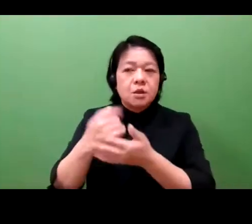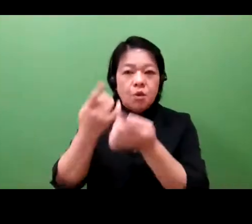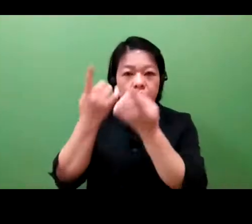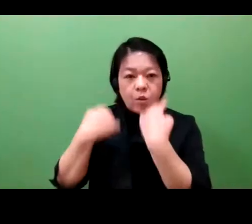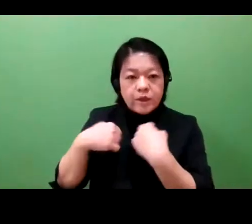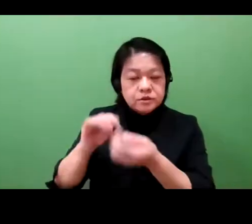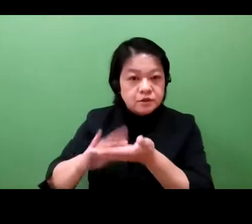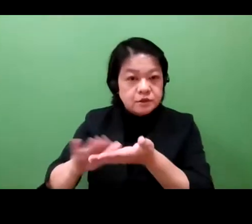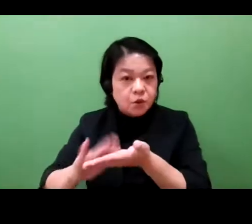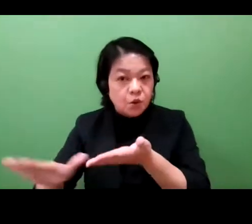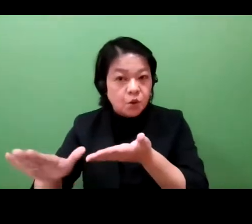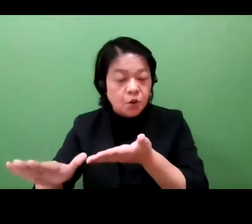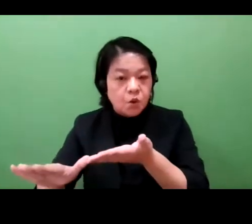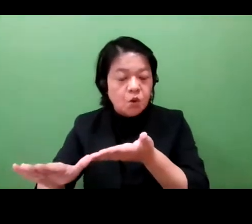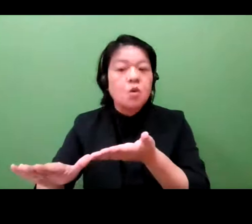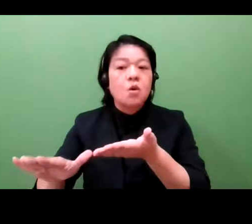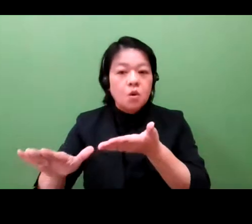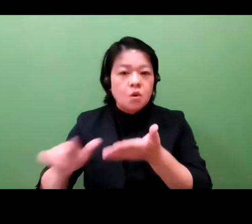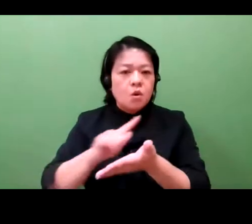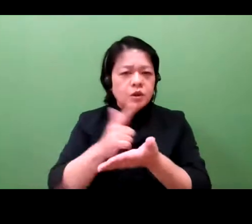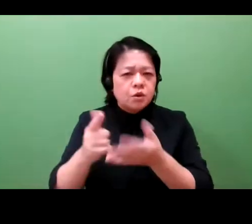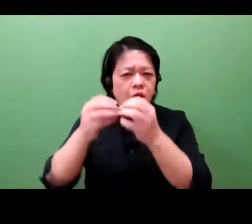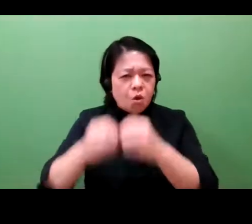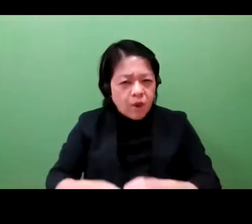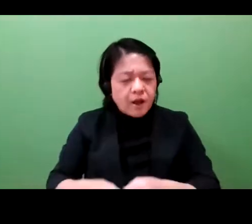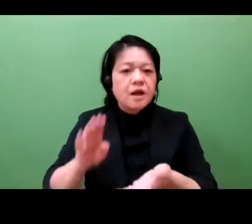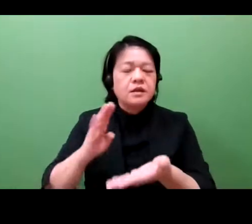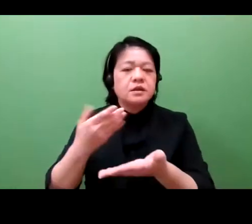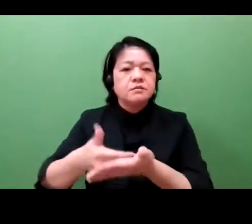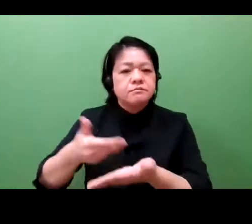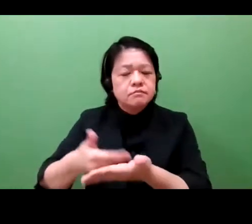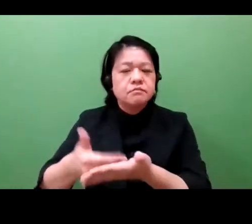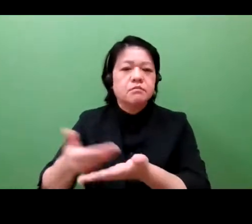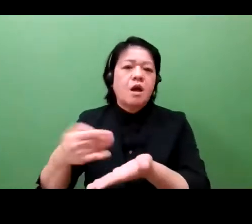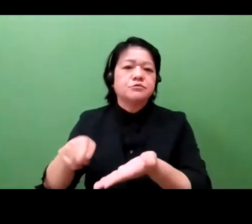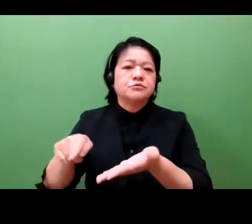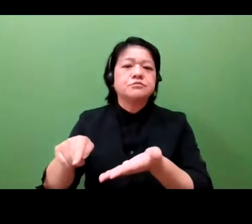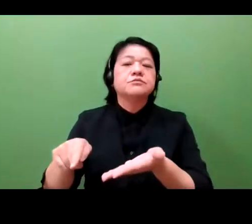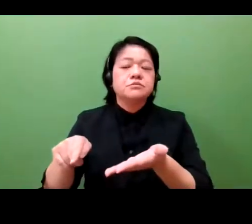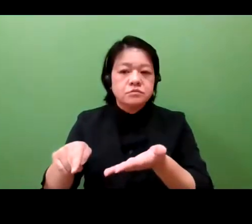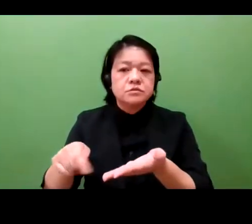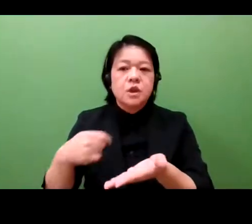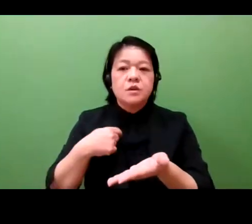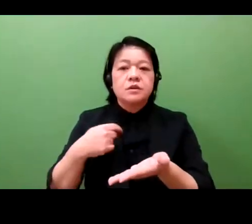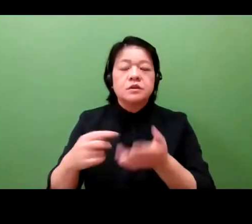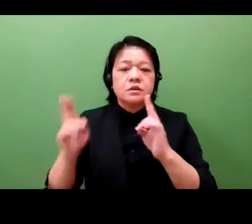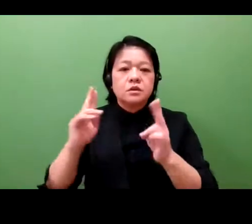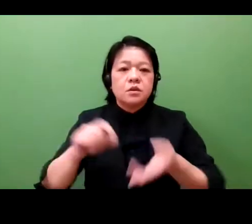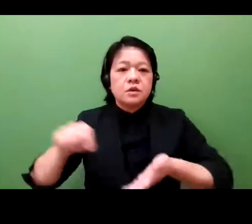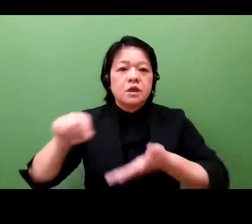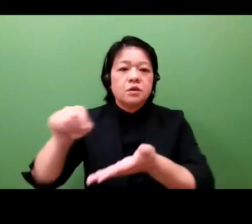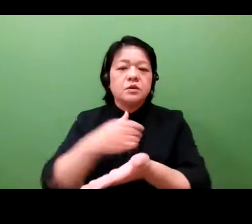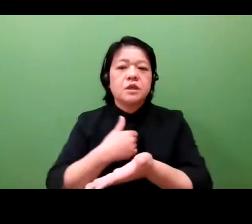products that SMEs are well-positioned to provide. Japan and the United States have an equally long history